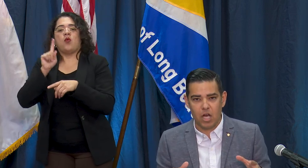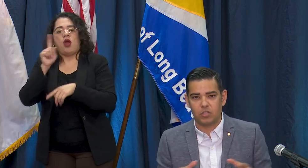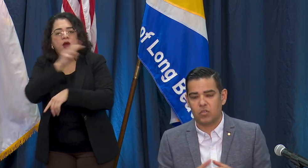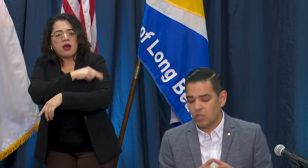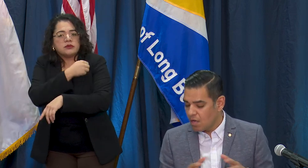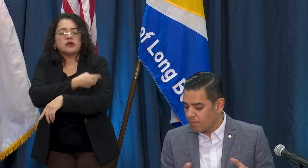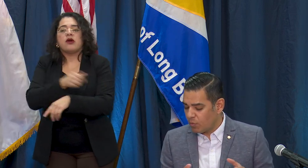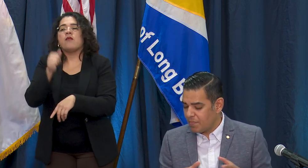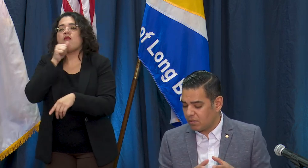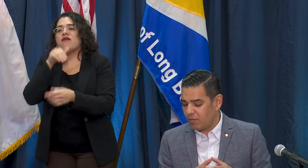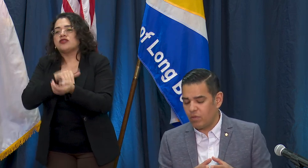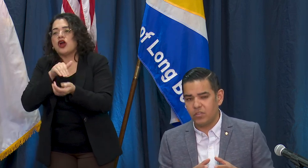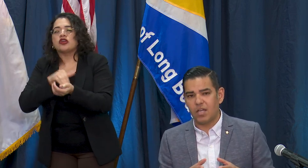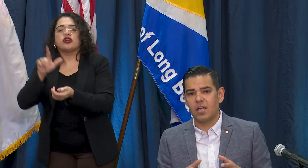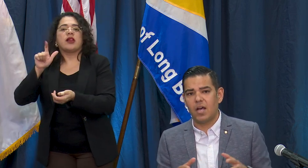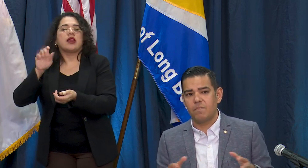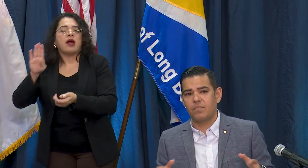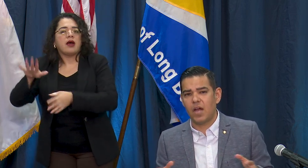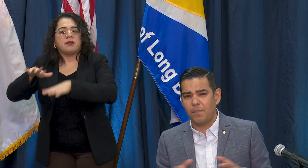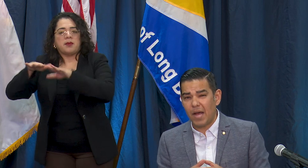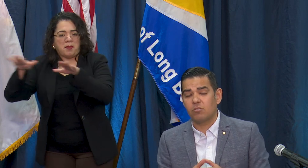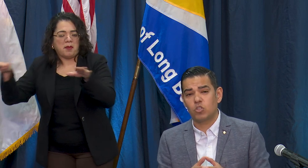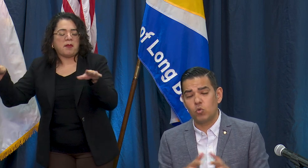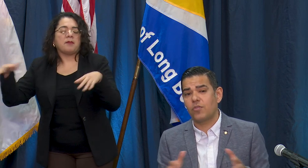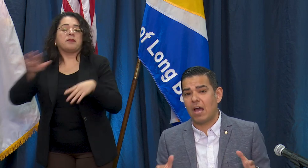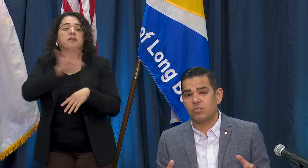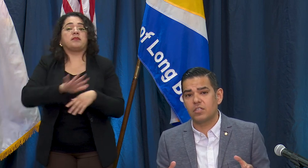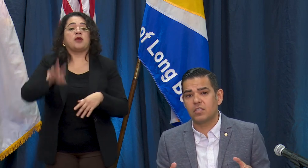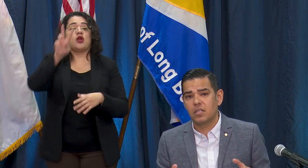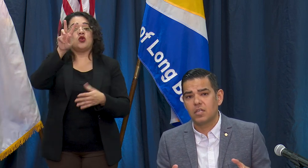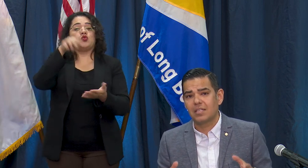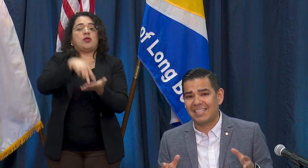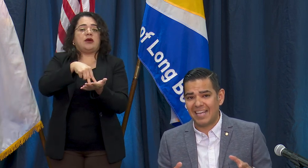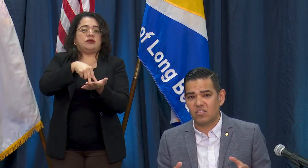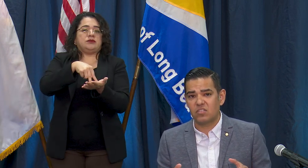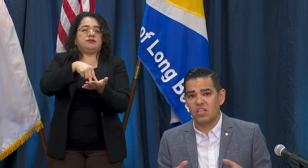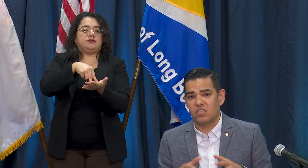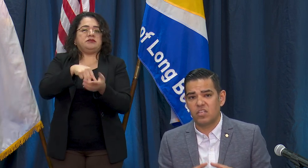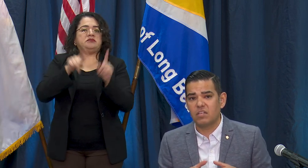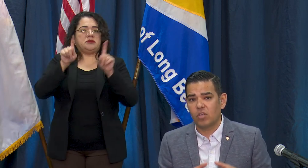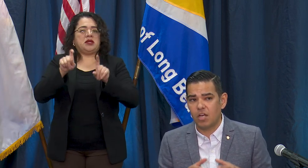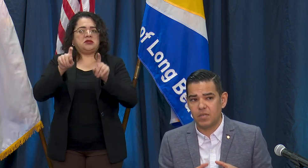doctors. We believe we've done about 2,000 tests in the City of Long Beach,